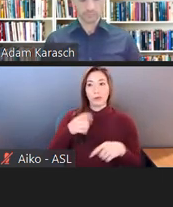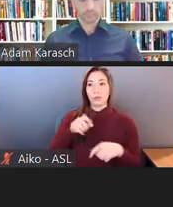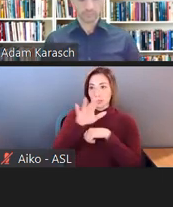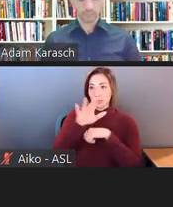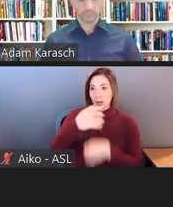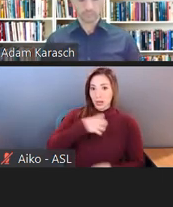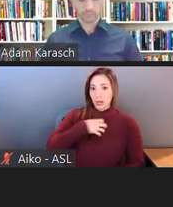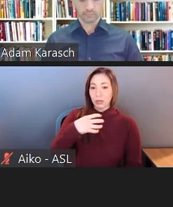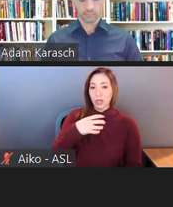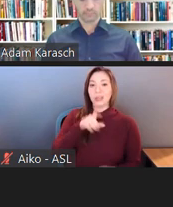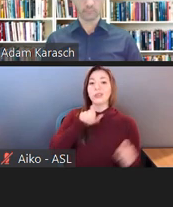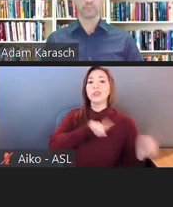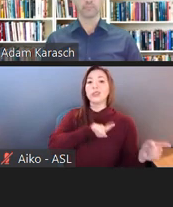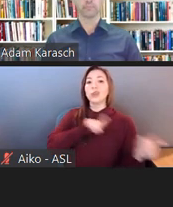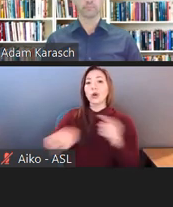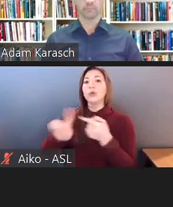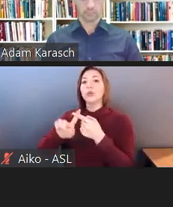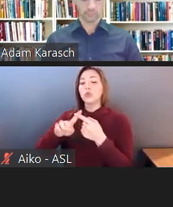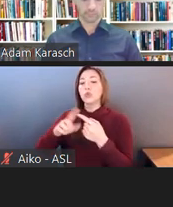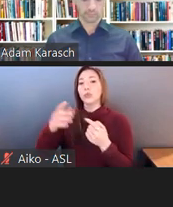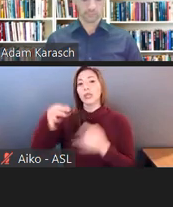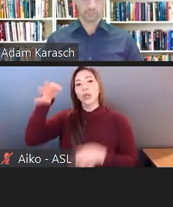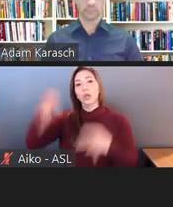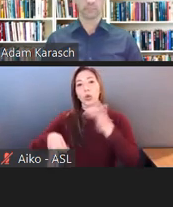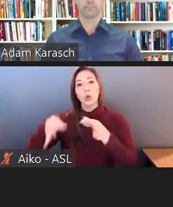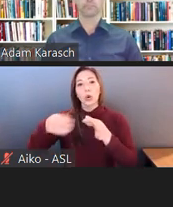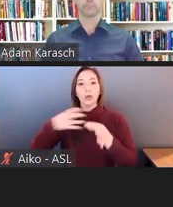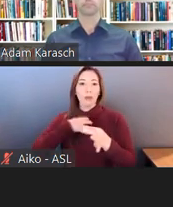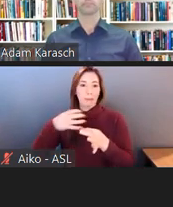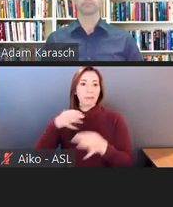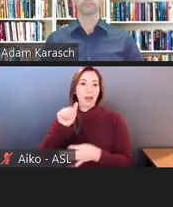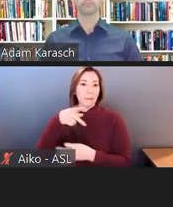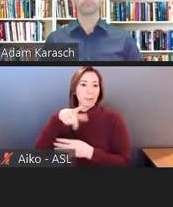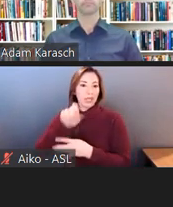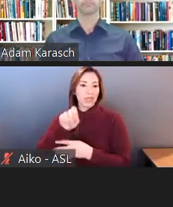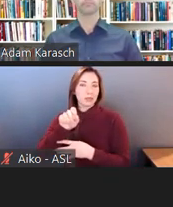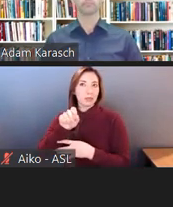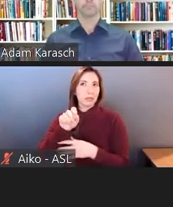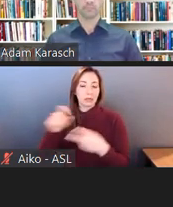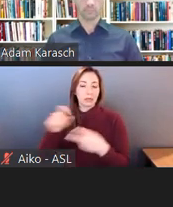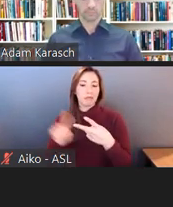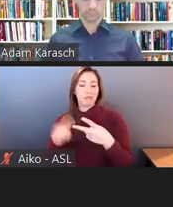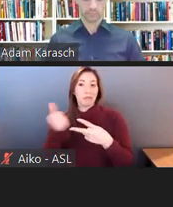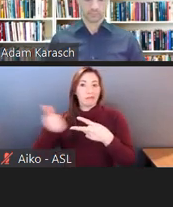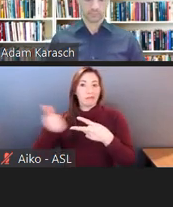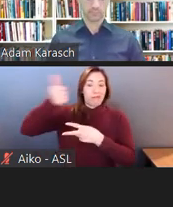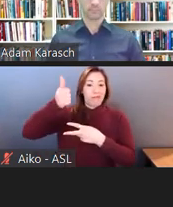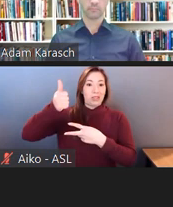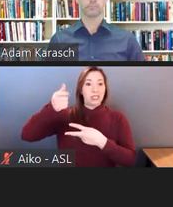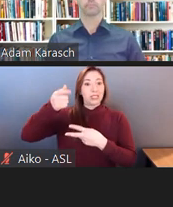There's only one more step, which is the US Supreme Court, but he went to the Court of Appeals. And the Court of Appeals affirmed